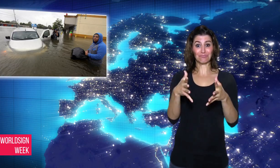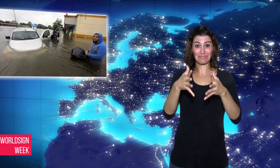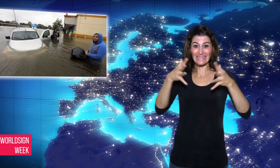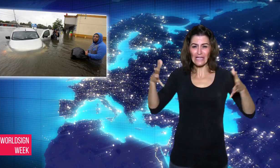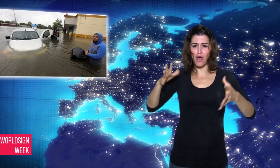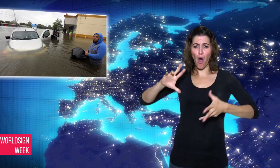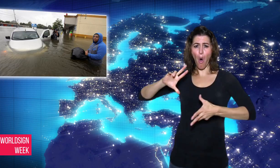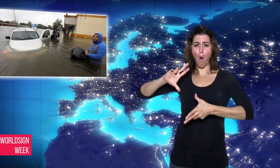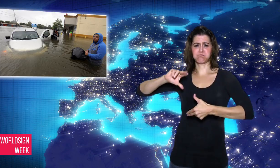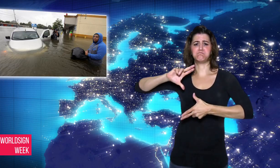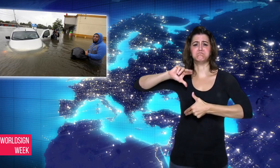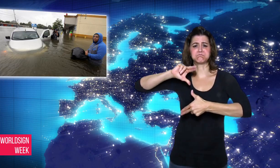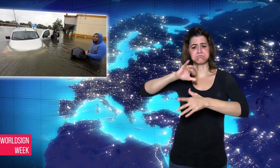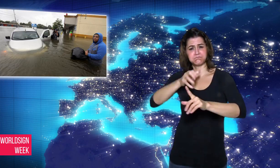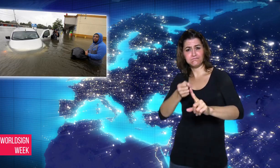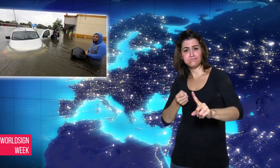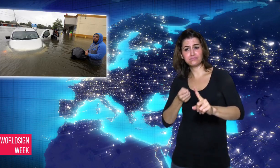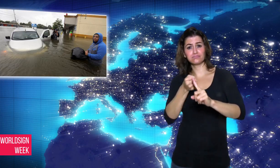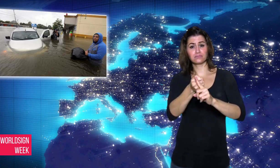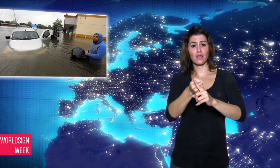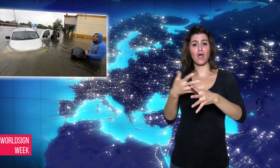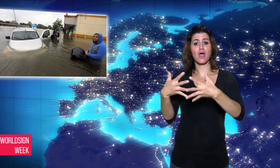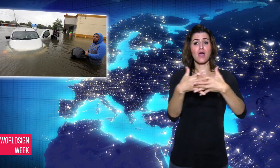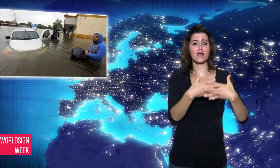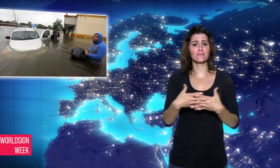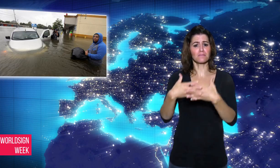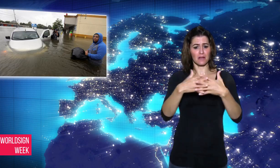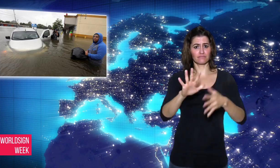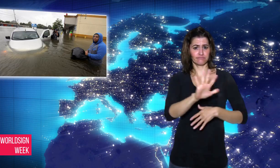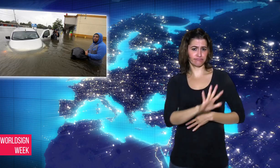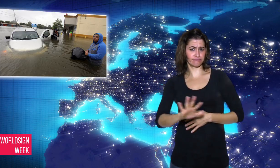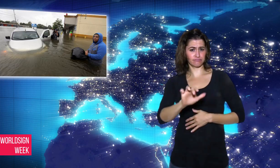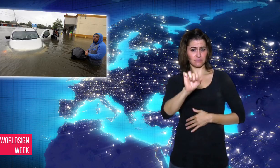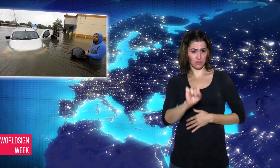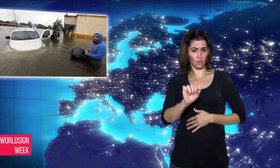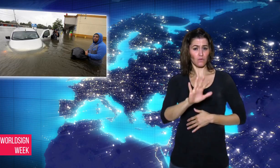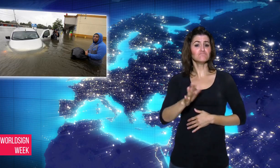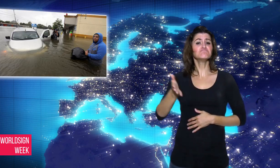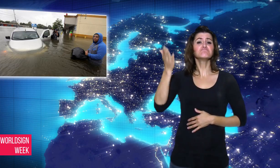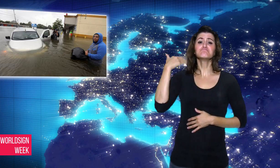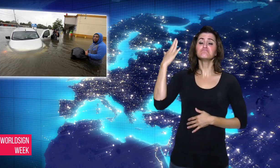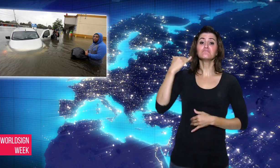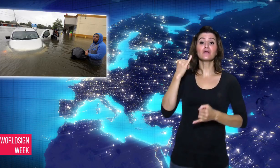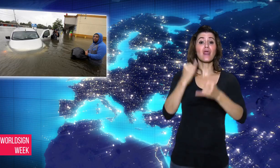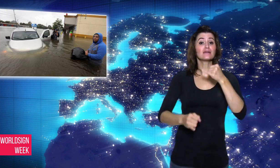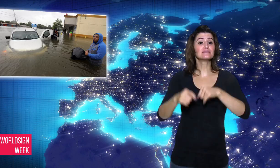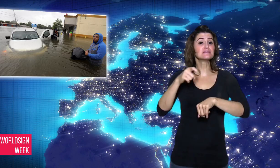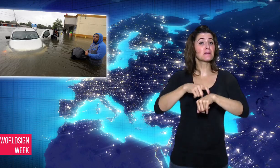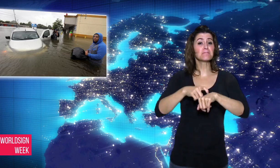touch US soil since 2005.